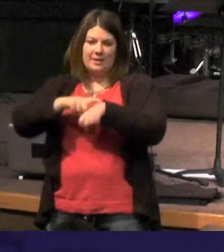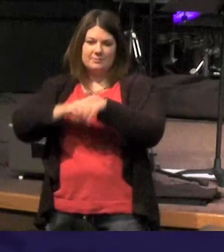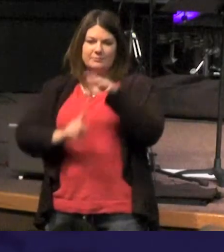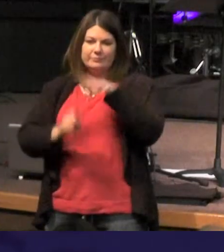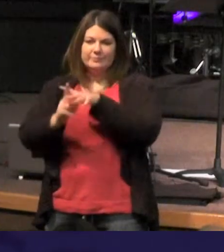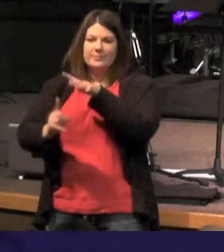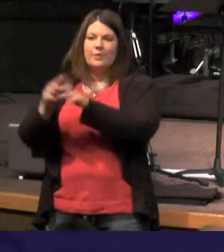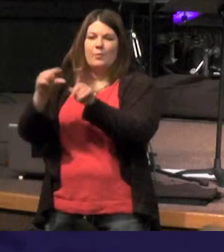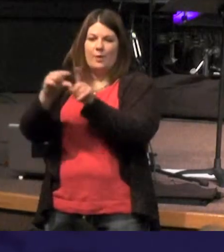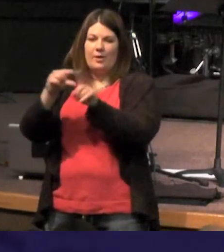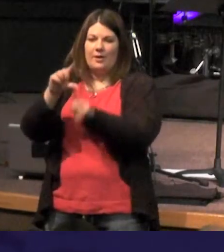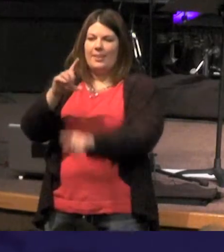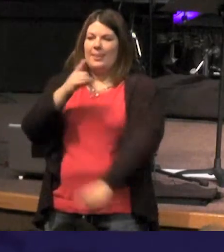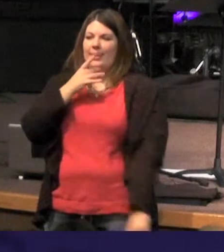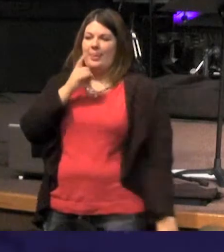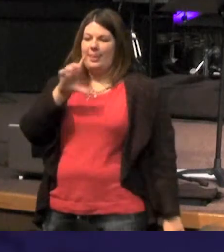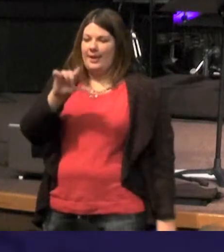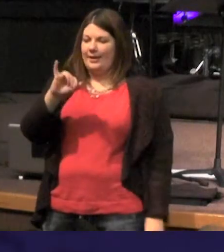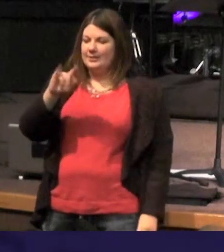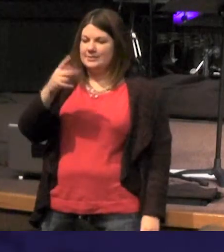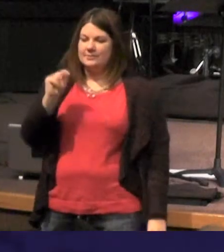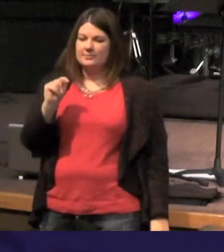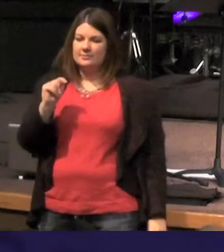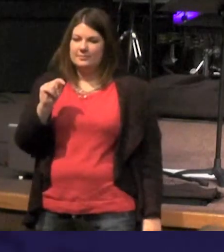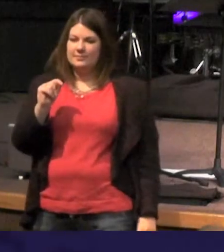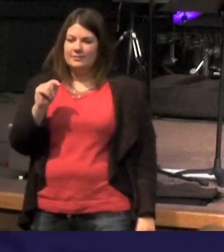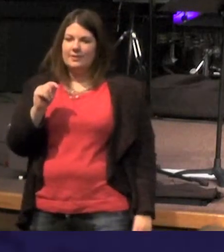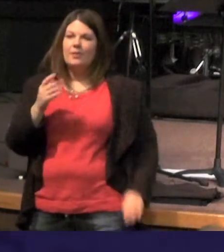he's going to use the word light so we find the prologue in him was